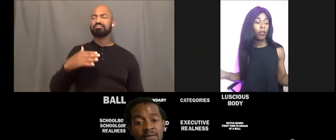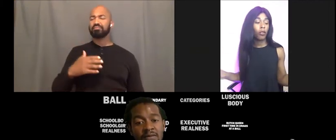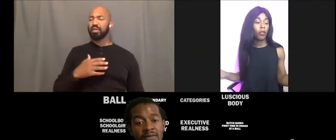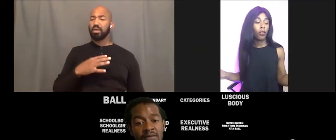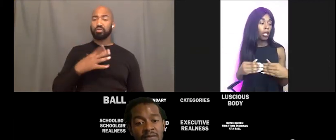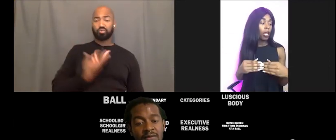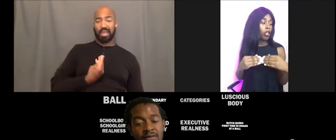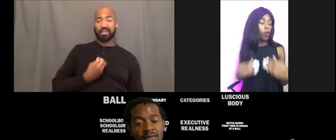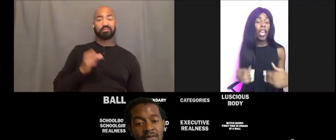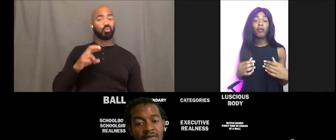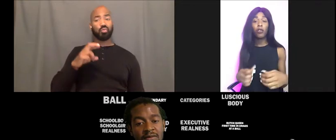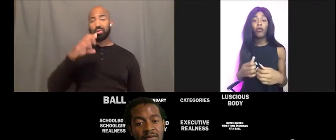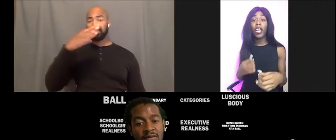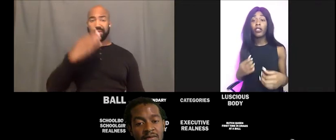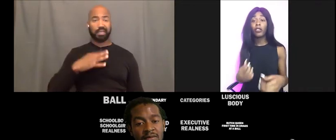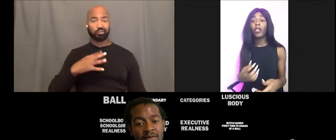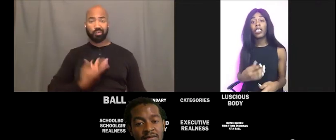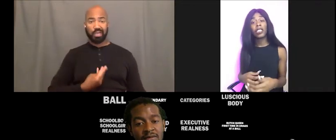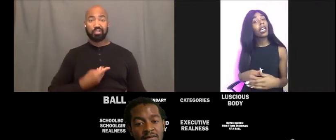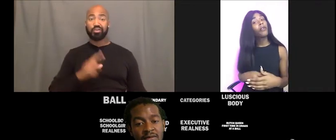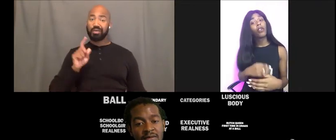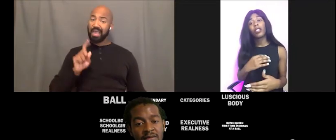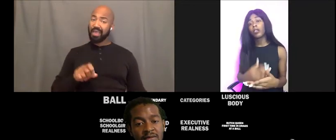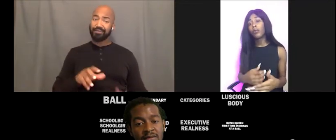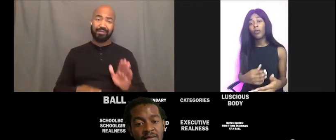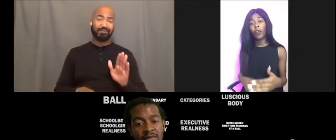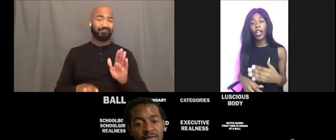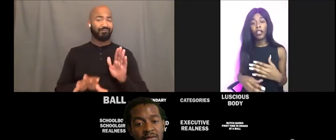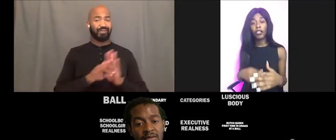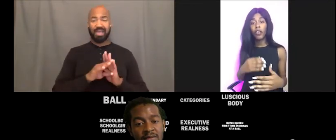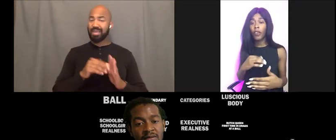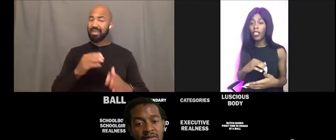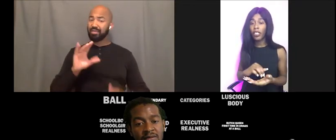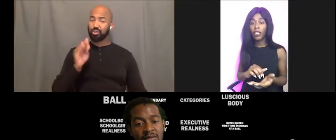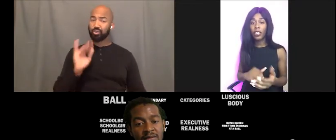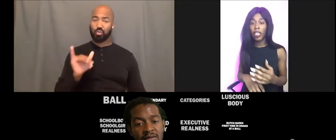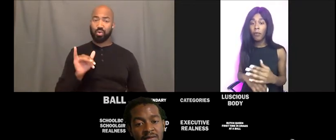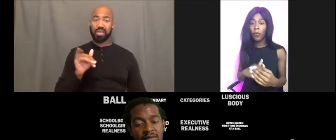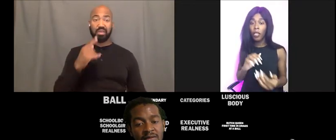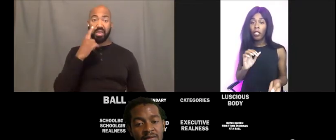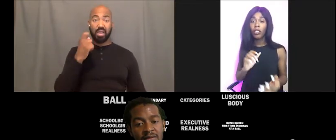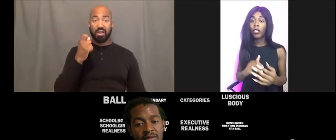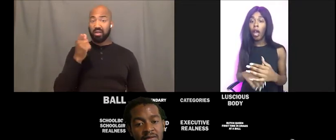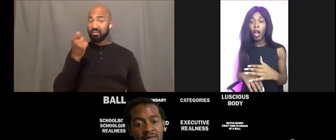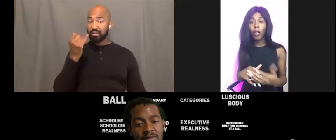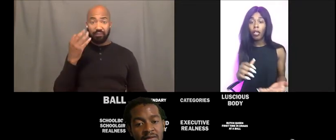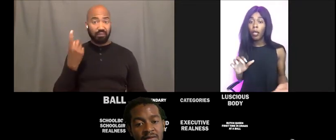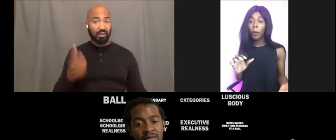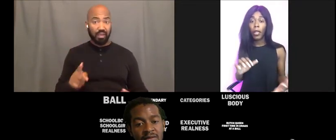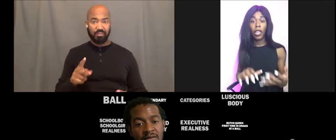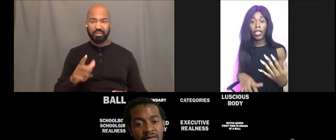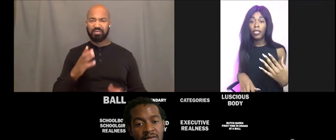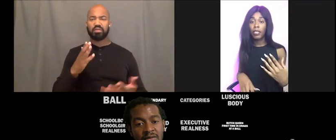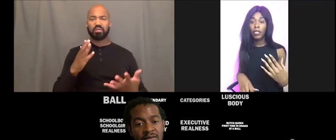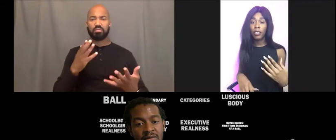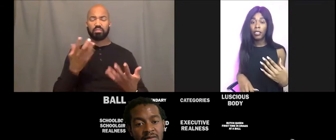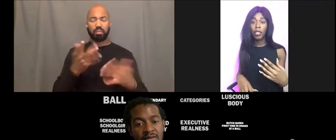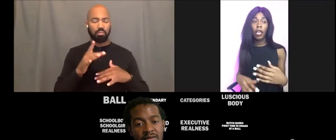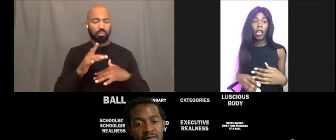You have to find Joy in this life cause you will find yourself in these deep dark places.